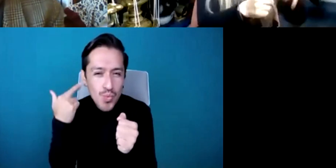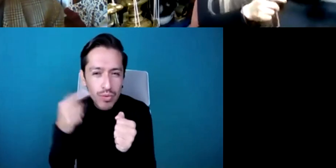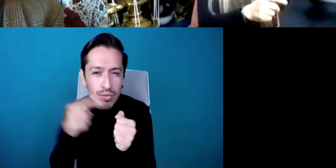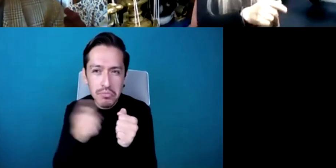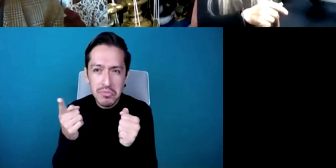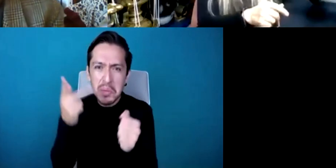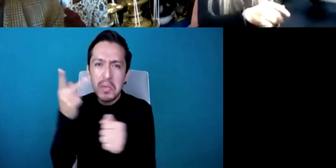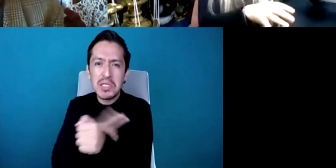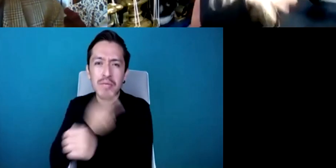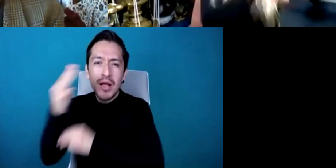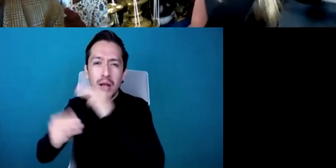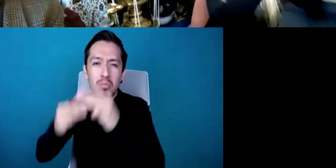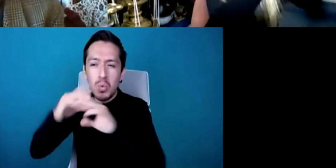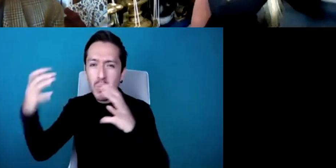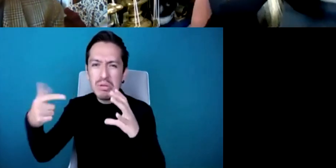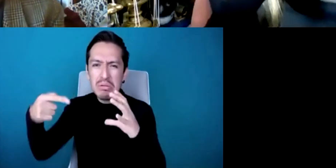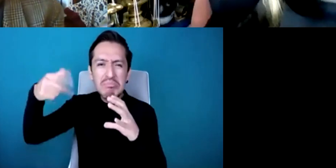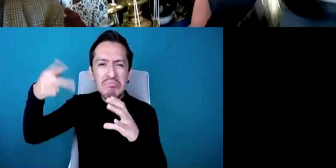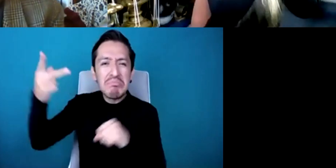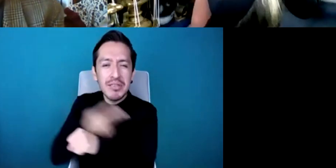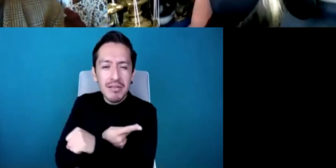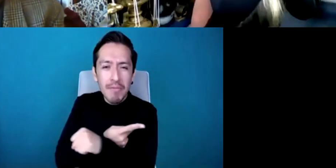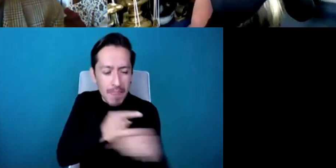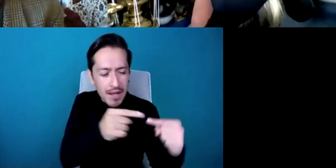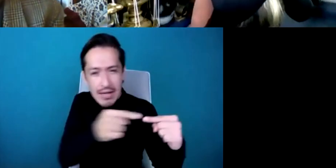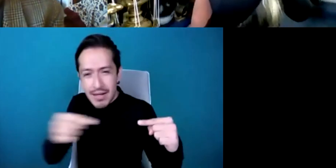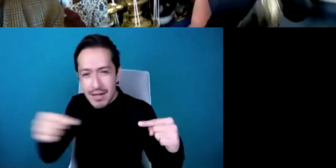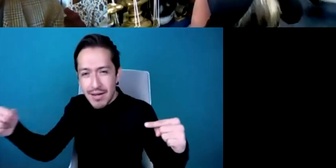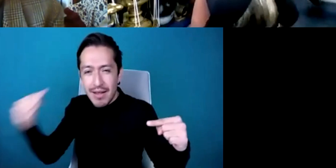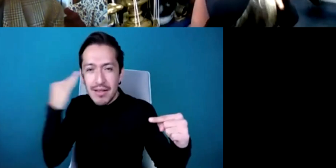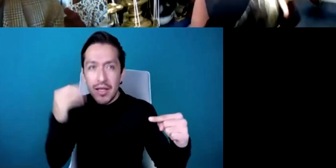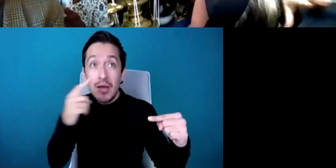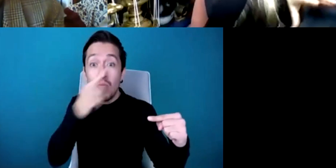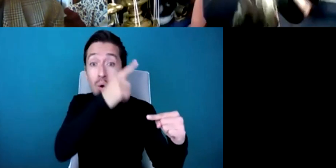happening in the far east what was happening in middle Asia what was happening in Europe what